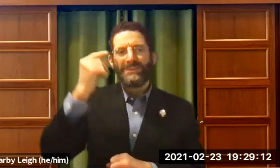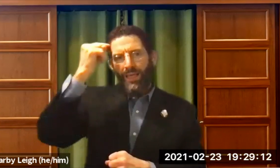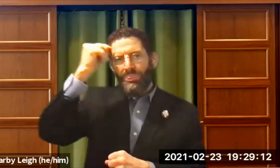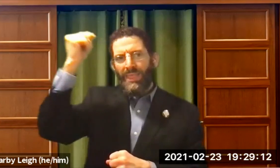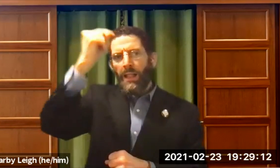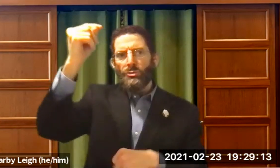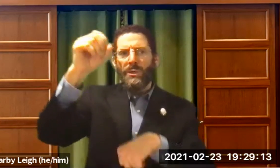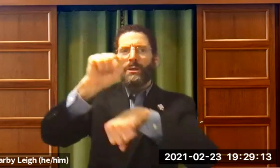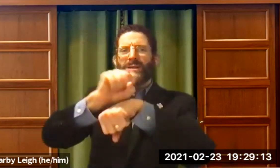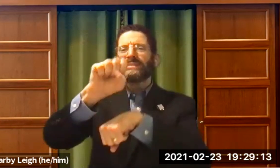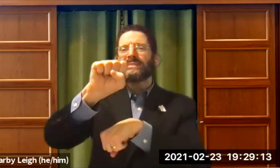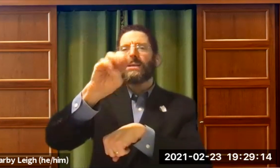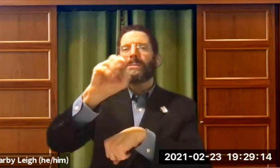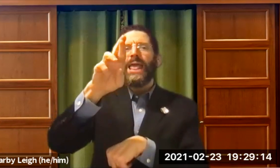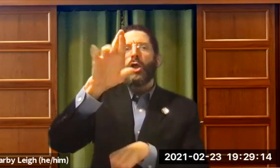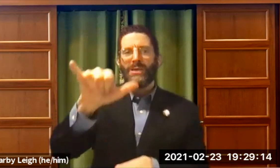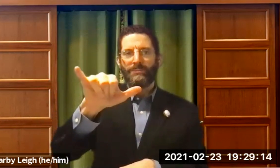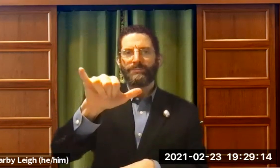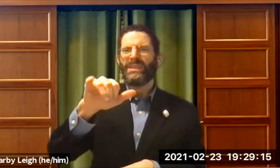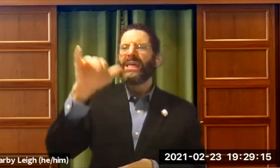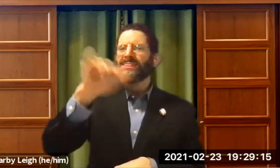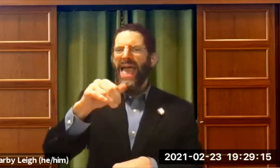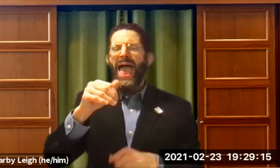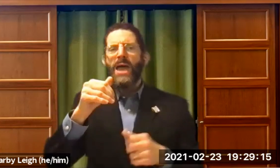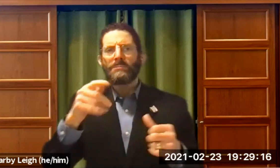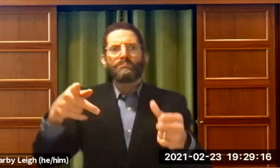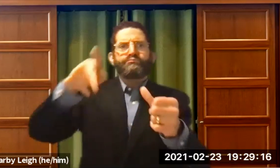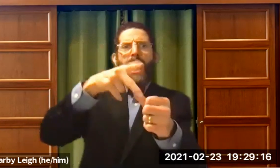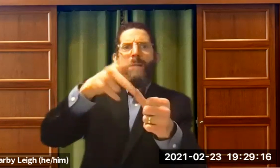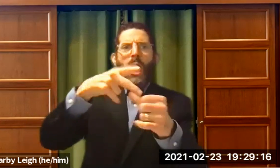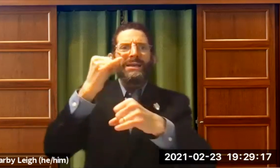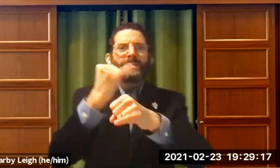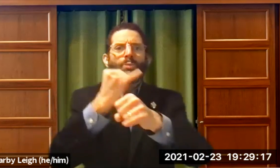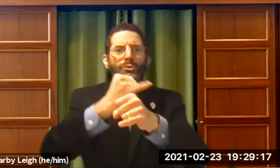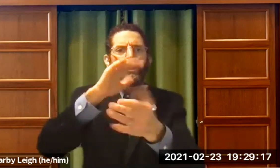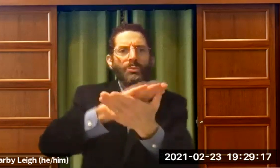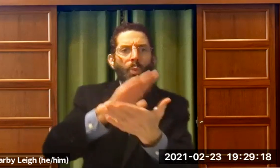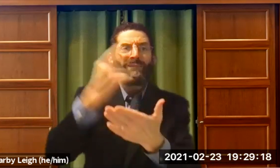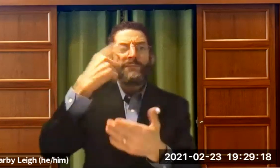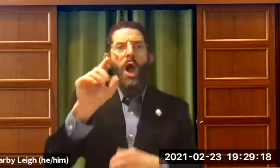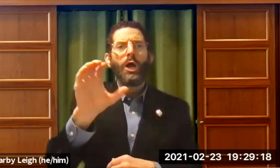Seminary. And there had that was the